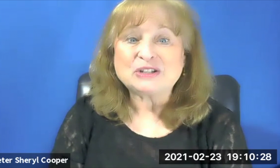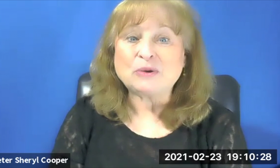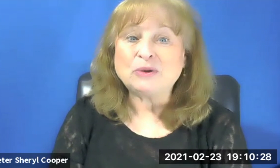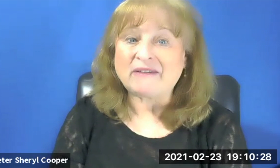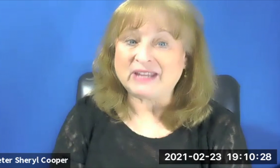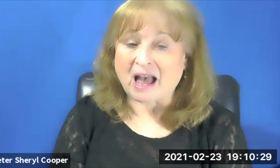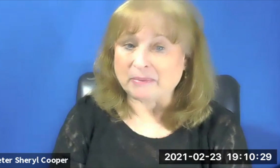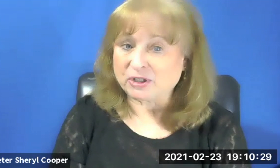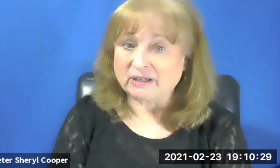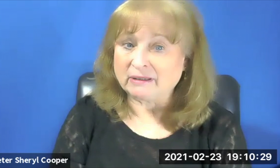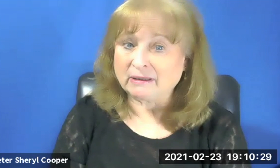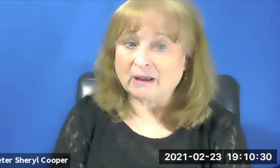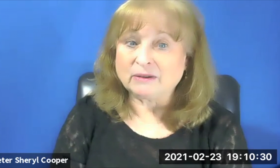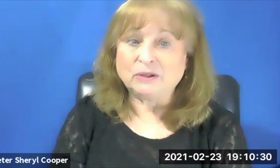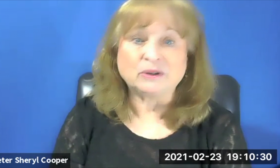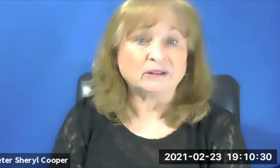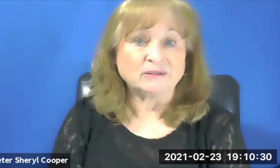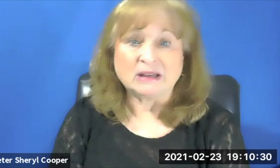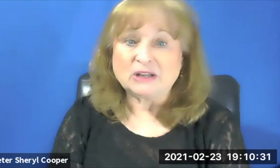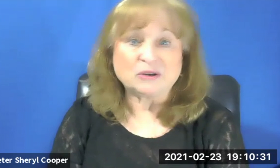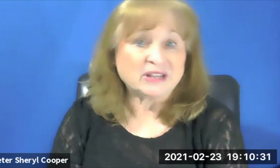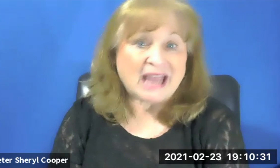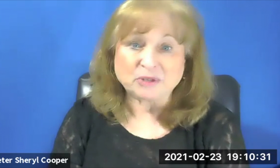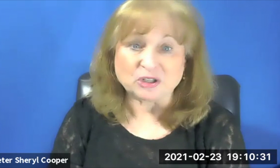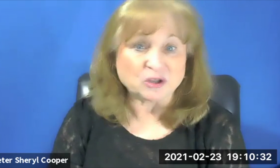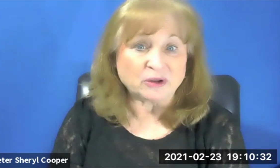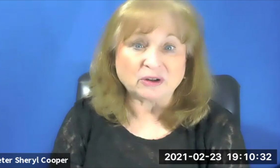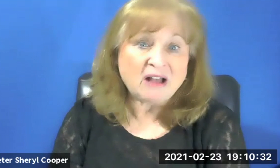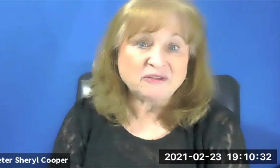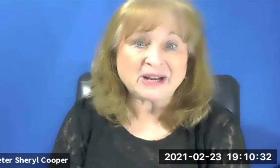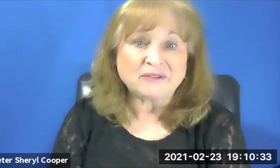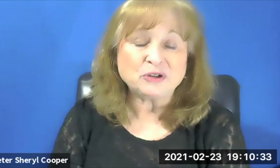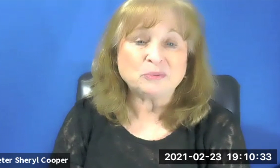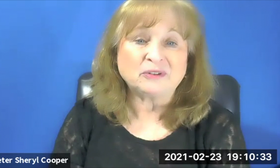So you have the option, you can turn the captions on or off, whatever you prefer